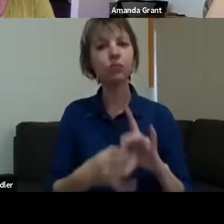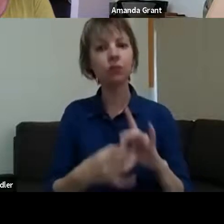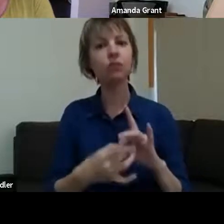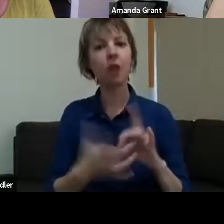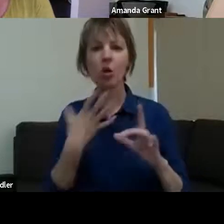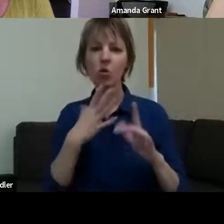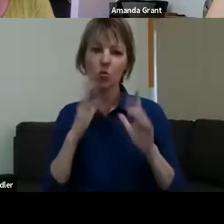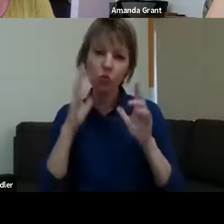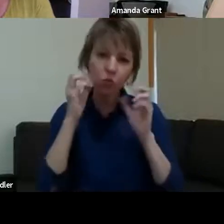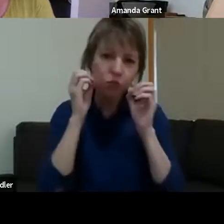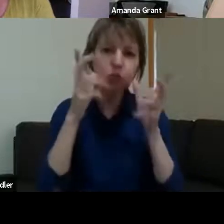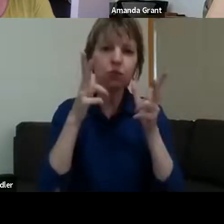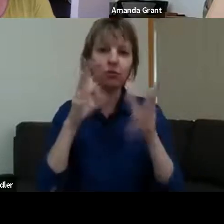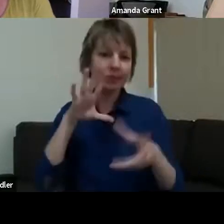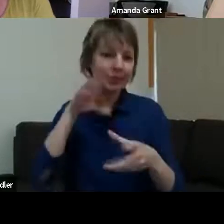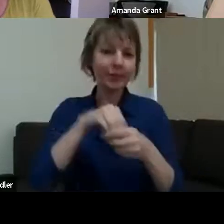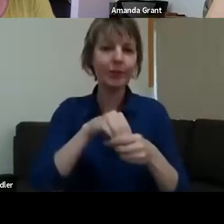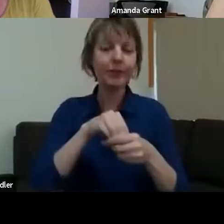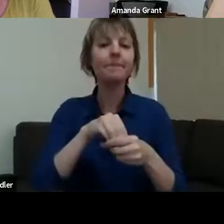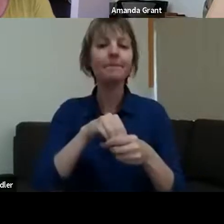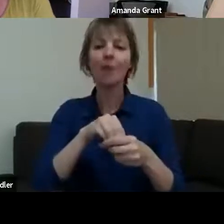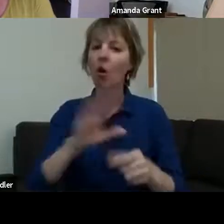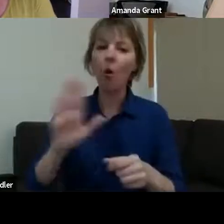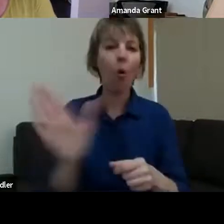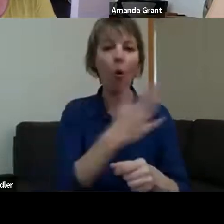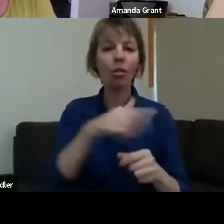story. Everyone's got an anniversary, as well - there's 50